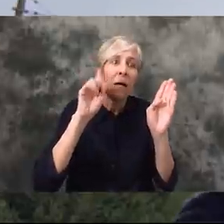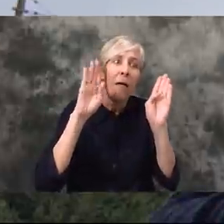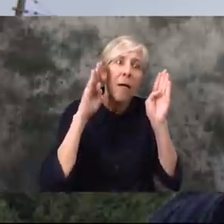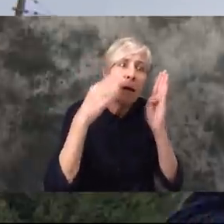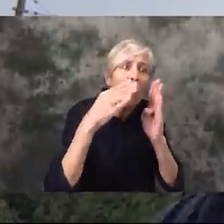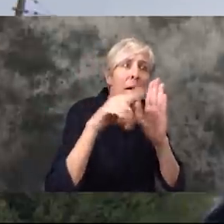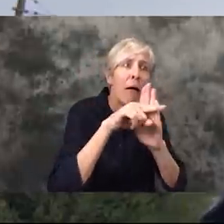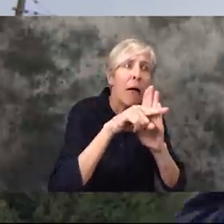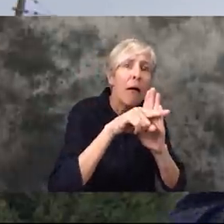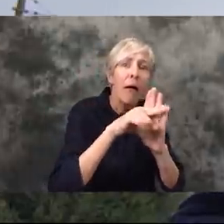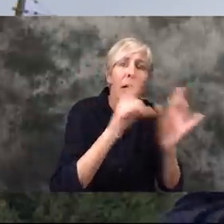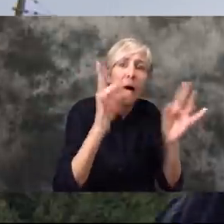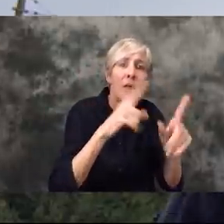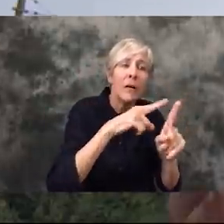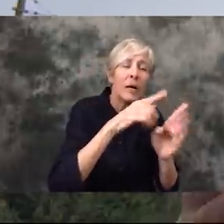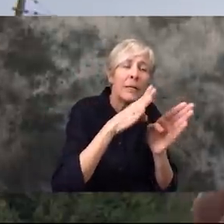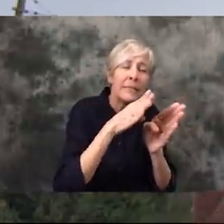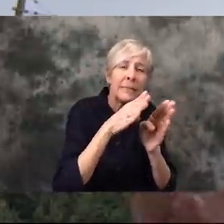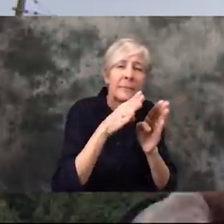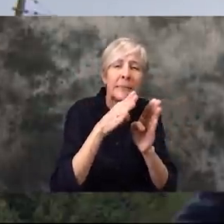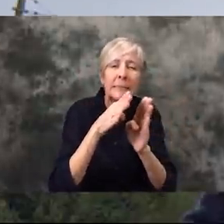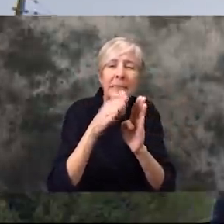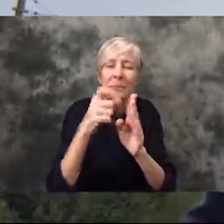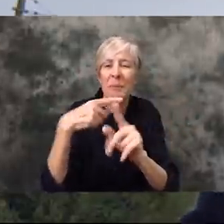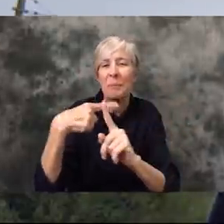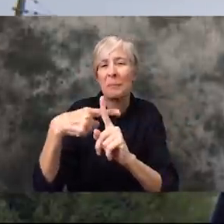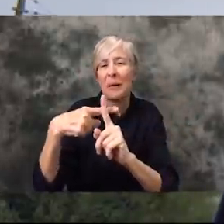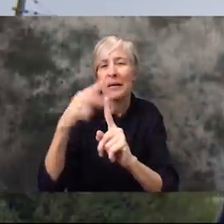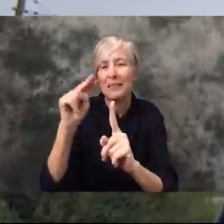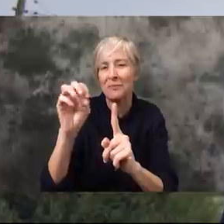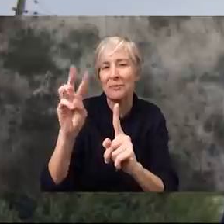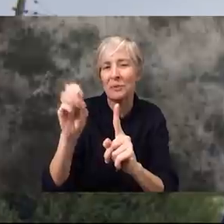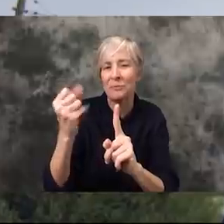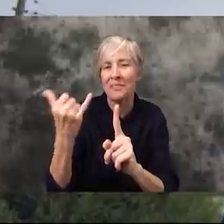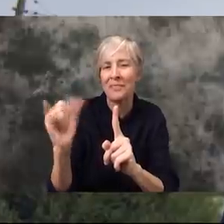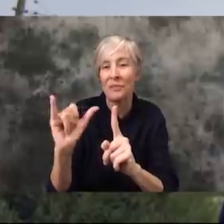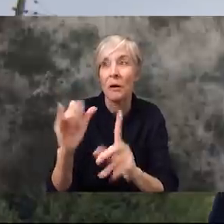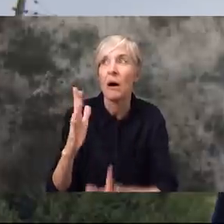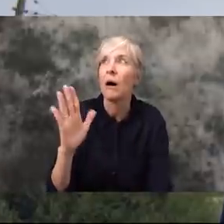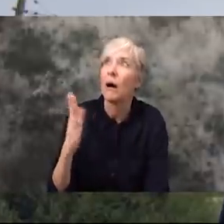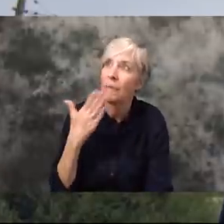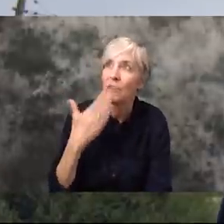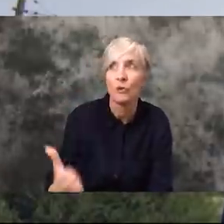to shift the focus on positive news as well. Colin: Oh great! That's amazing to hear.